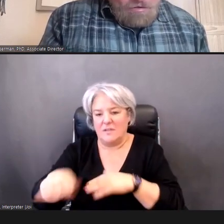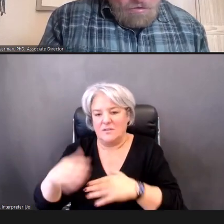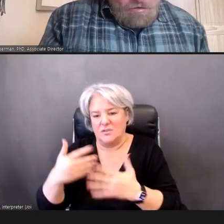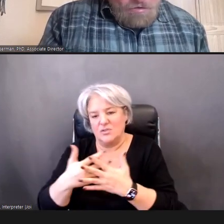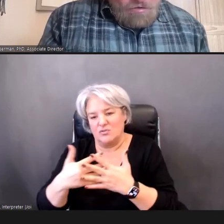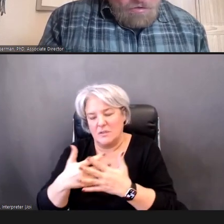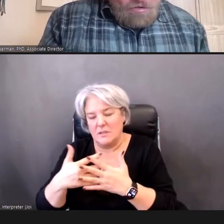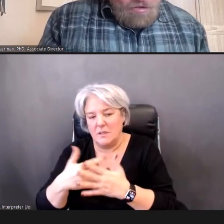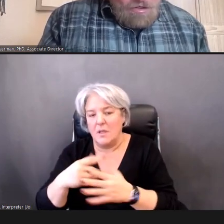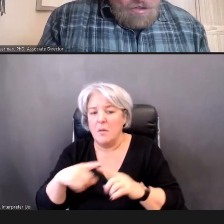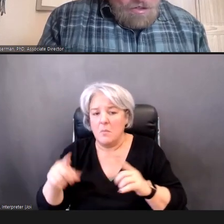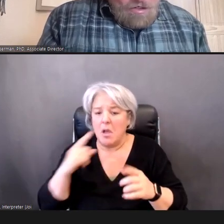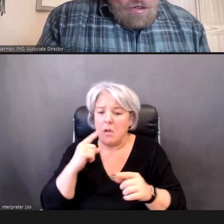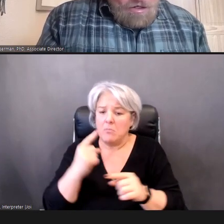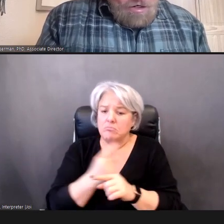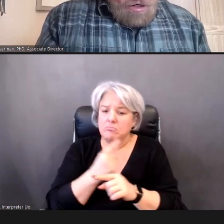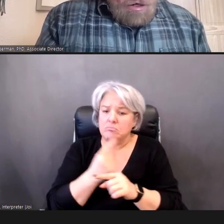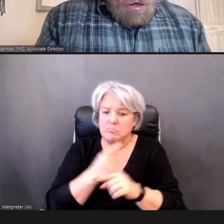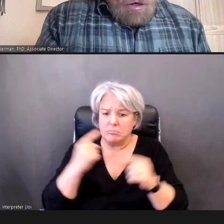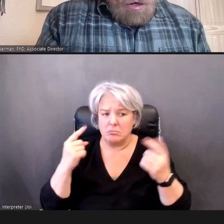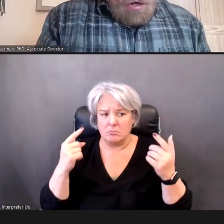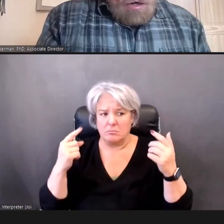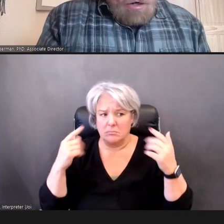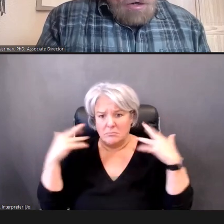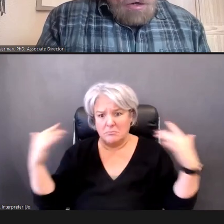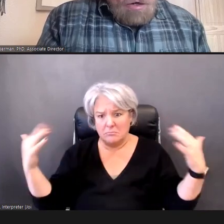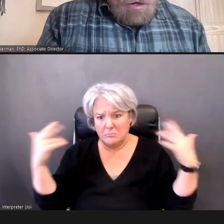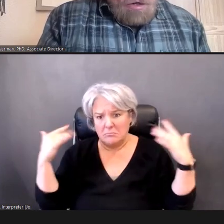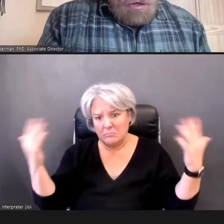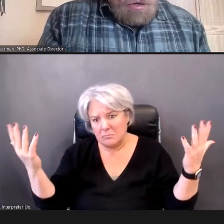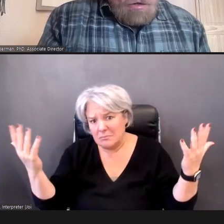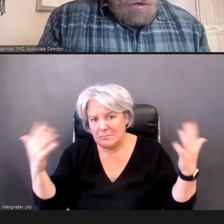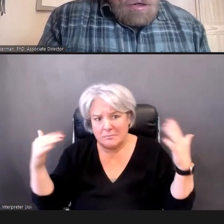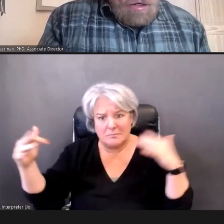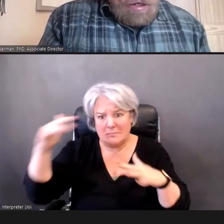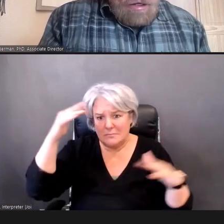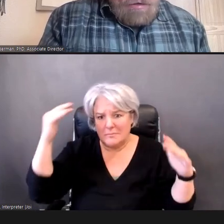environment, and, you have OAEs, I would go ahead and try to screen,